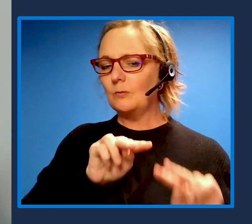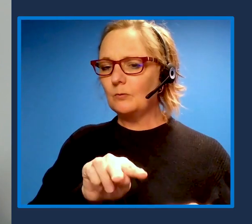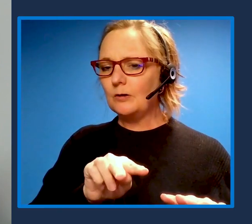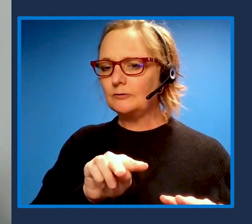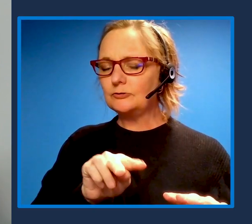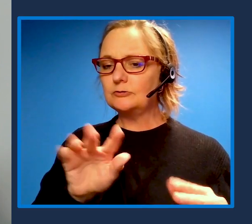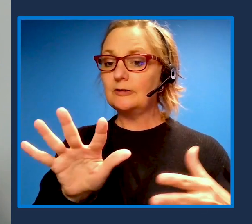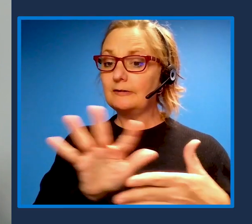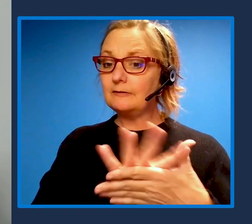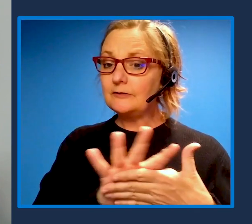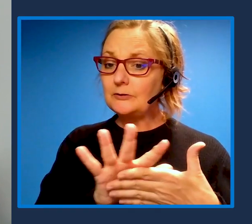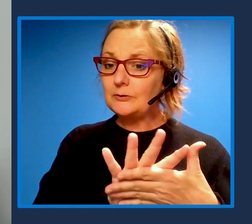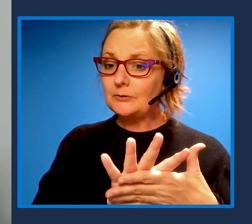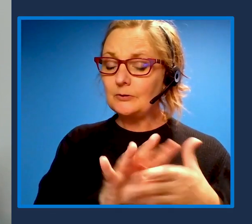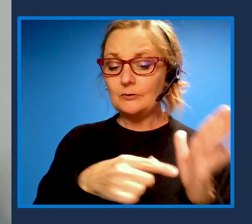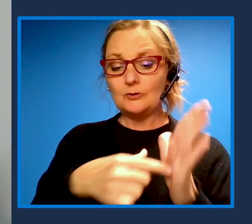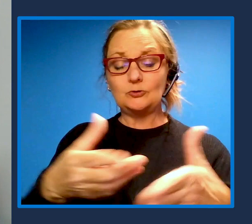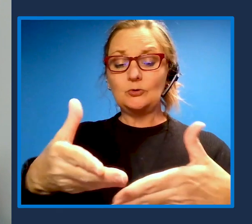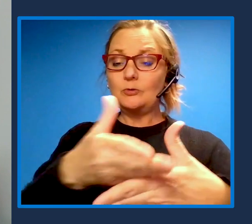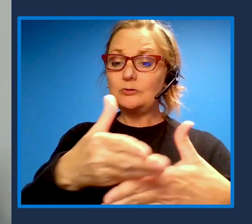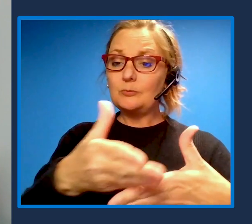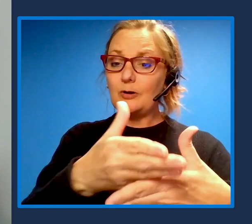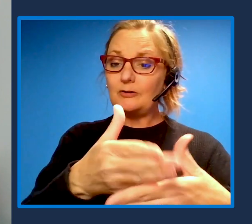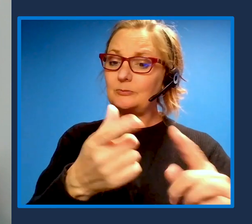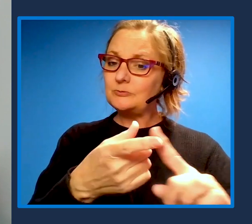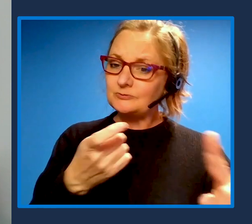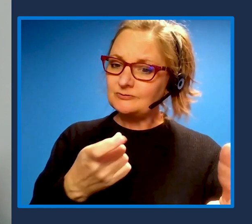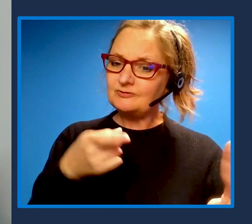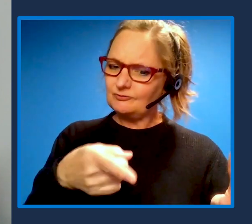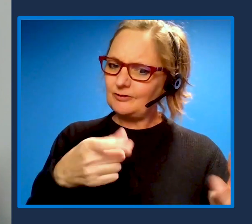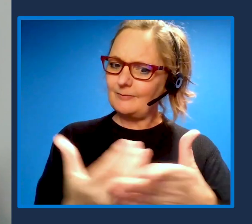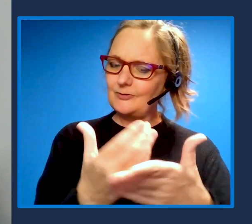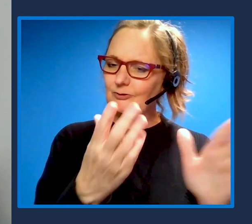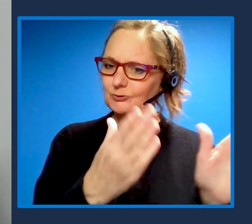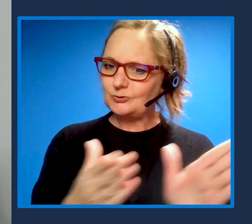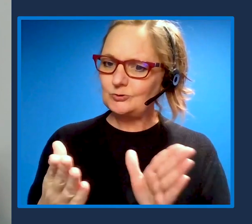at one of the partnerships that's come out of this new strategy and this new effort.